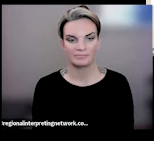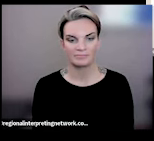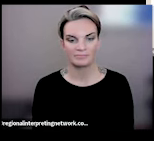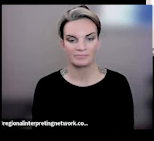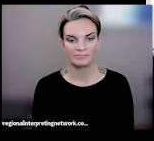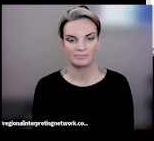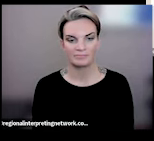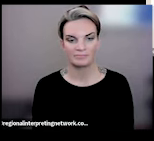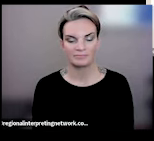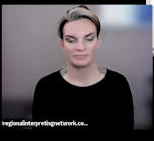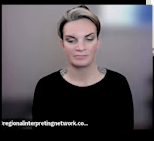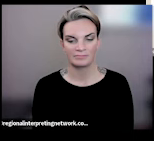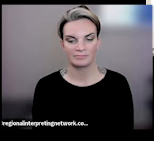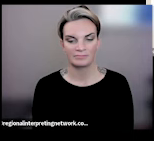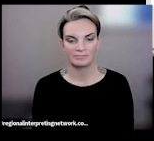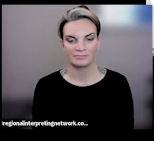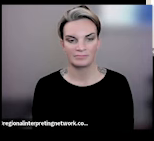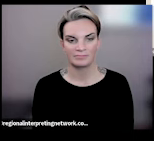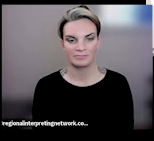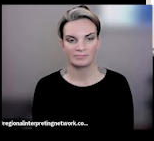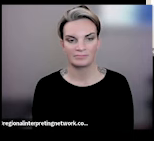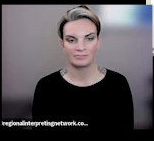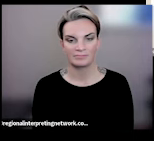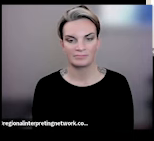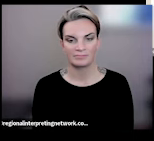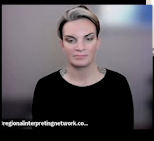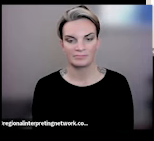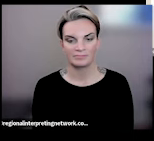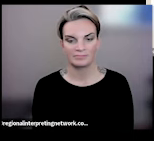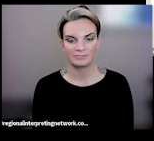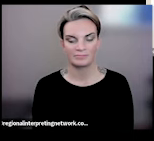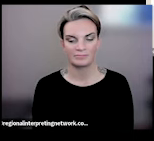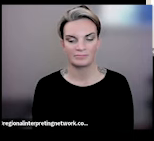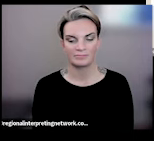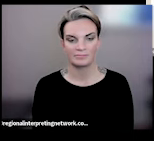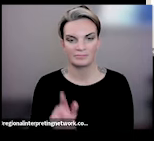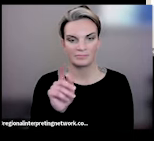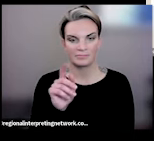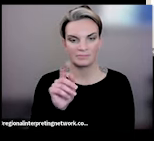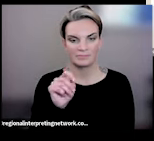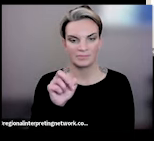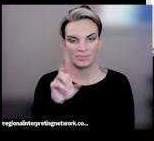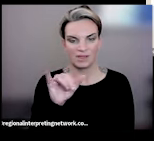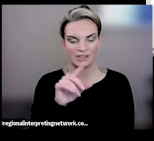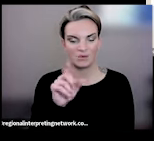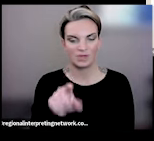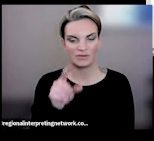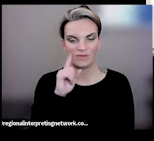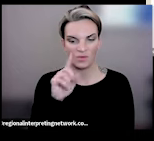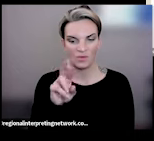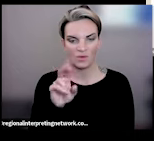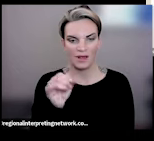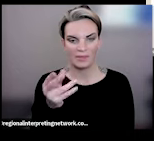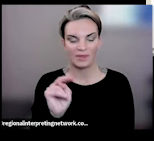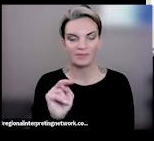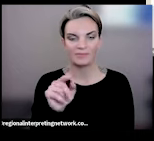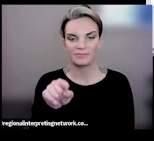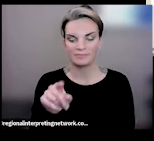next question. So, Meg Traci had a question for Robyn. So, essentially they stated - did you